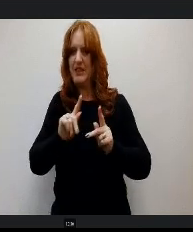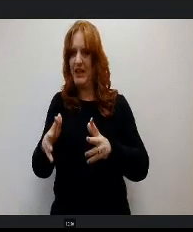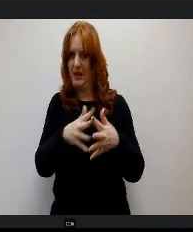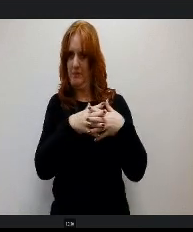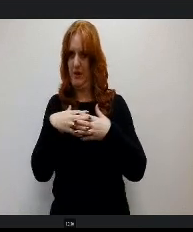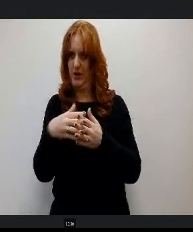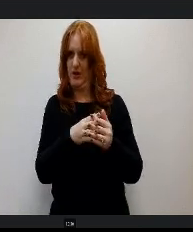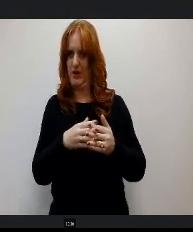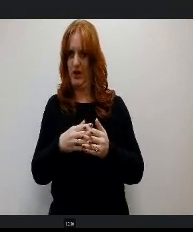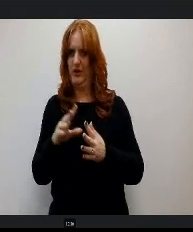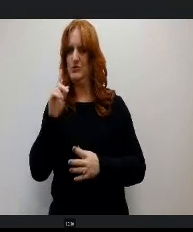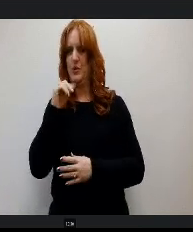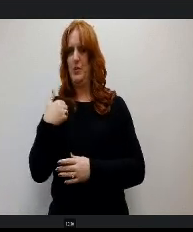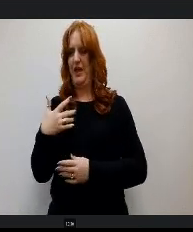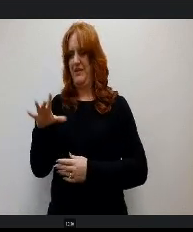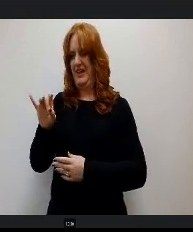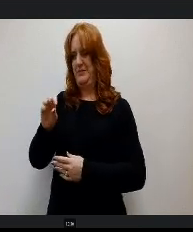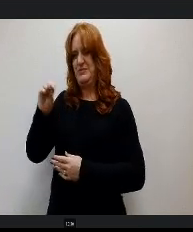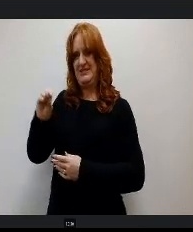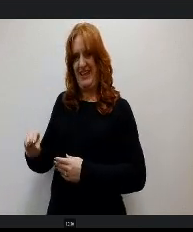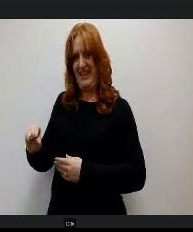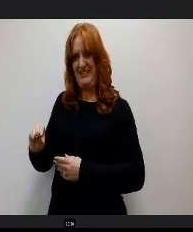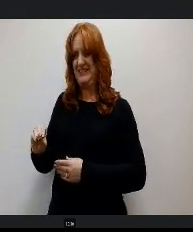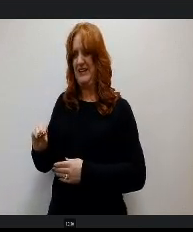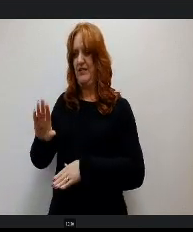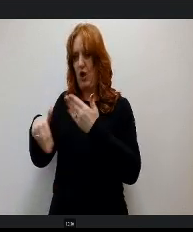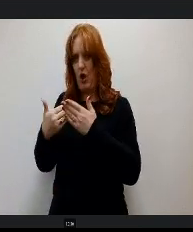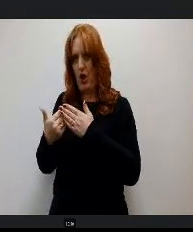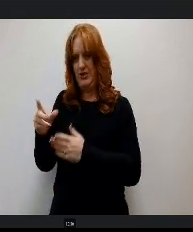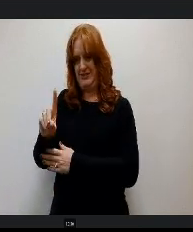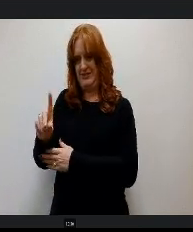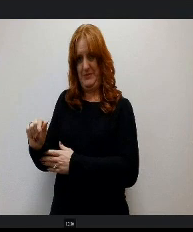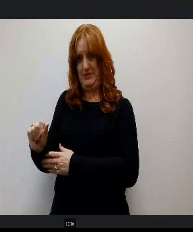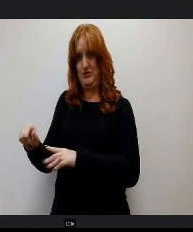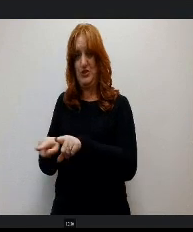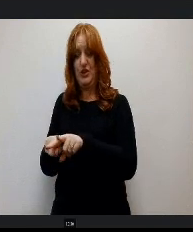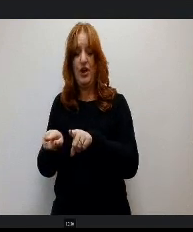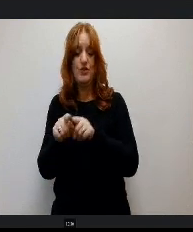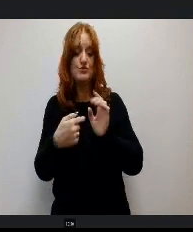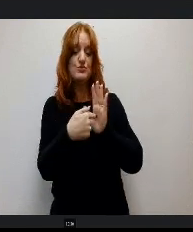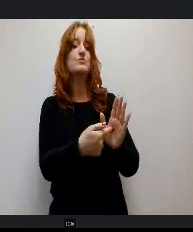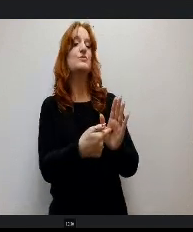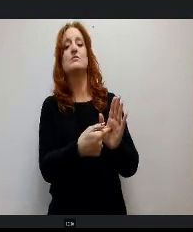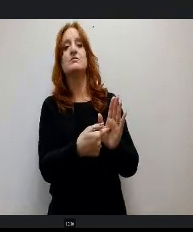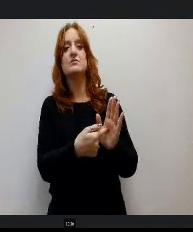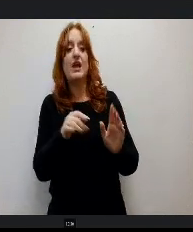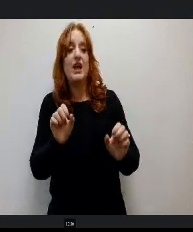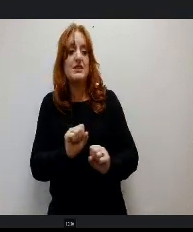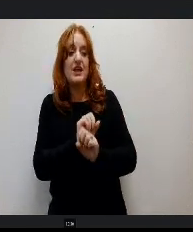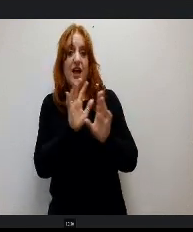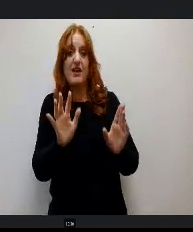at least 80% of all learning disabilities. She also points out it's obvious that schools are failing to diagnose